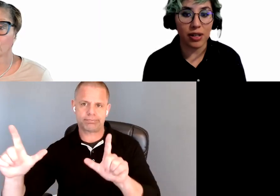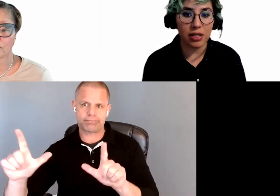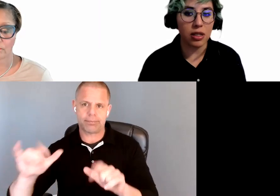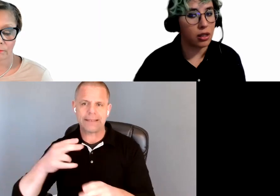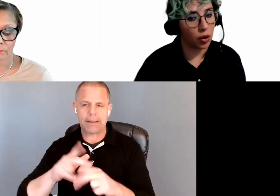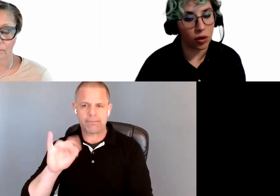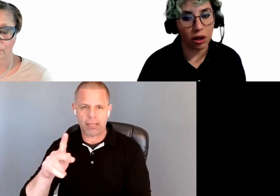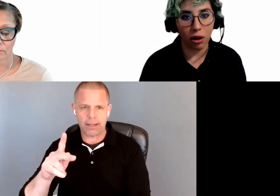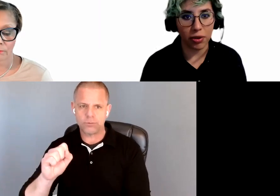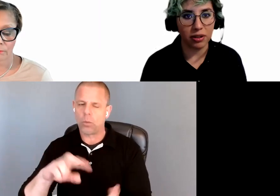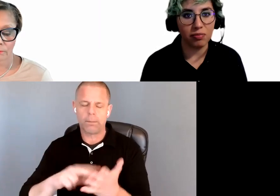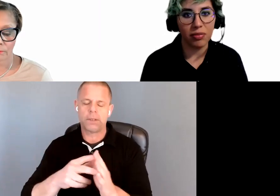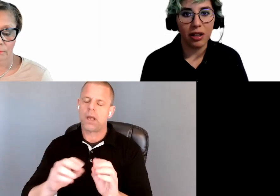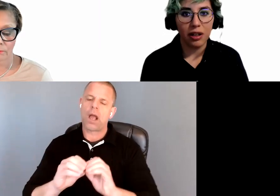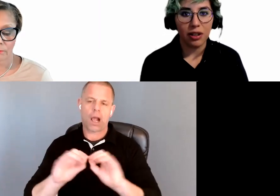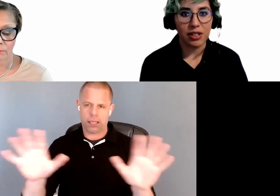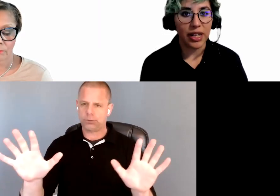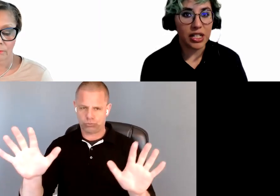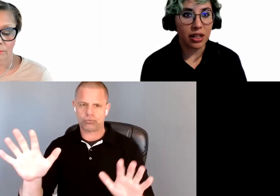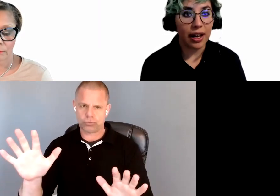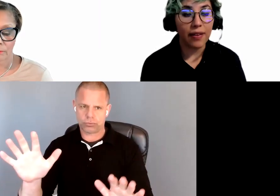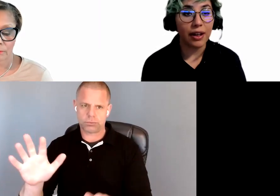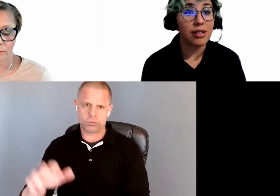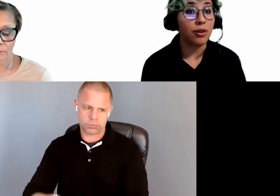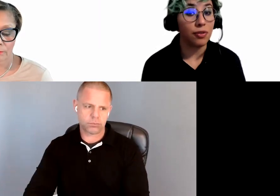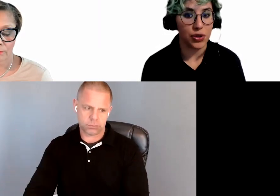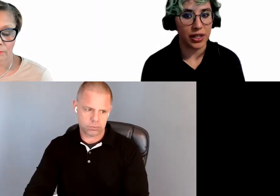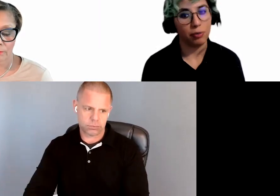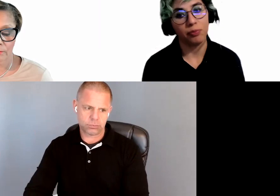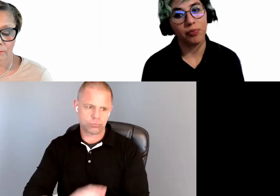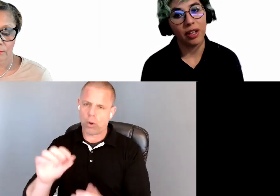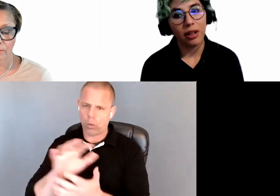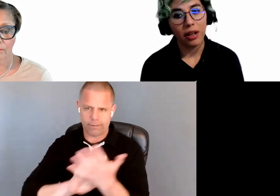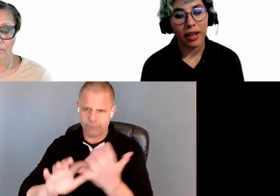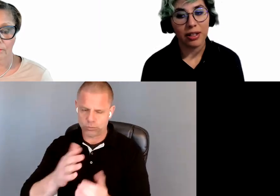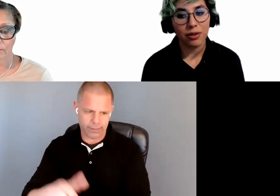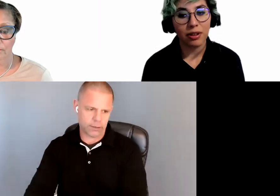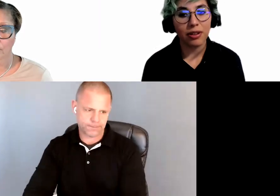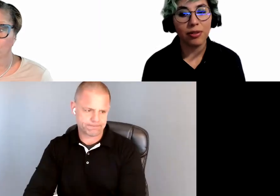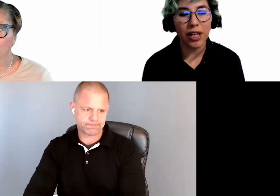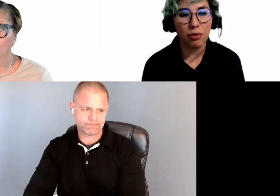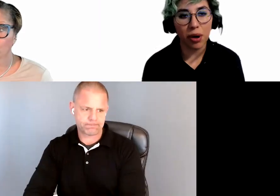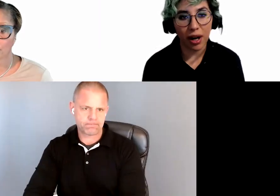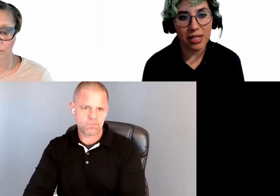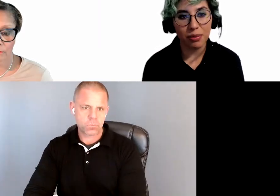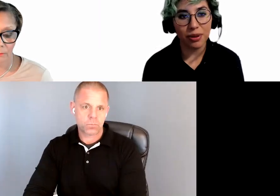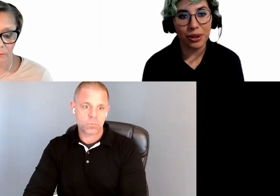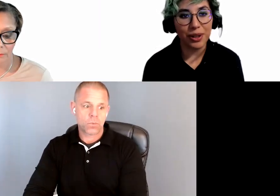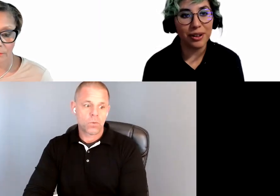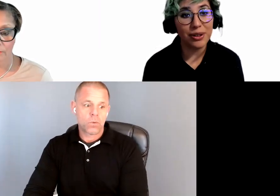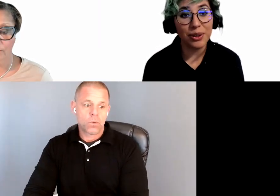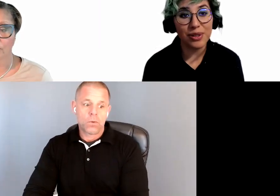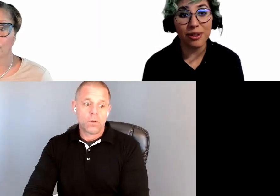is no consideration and no confusion there. And when impossible, you can also use